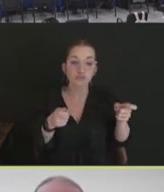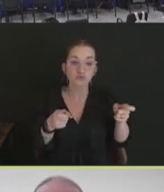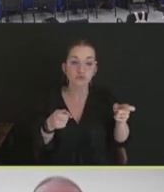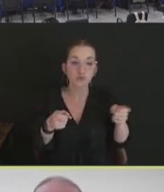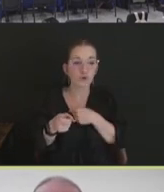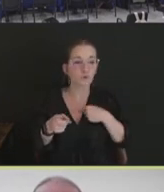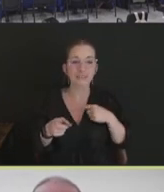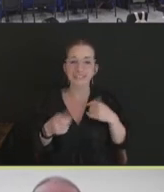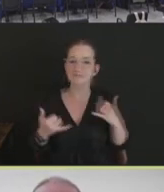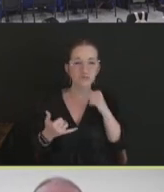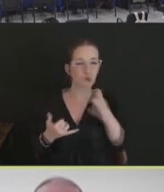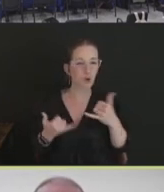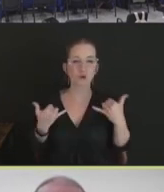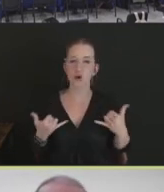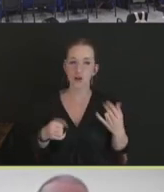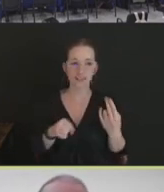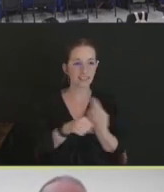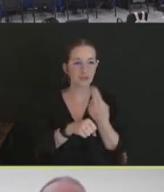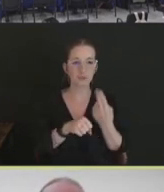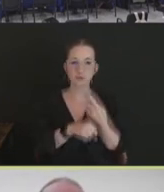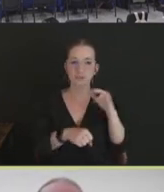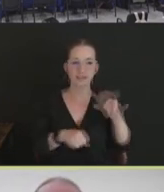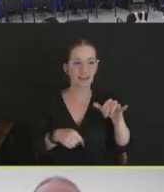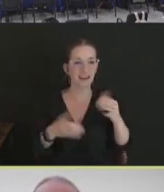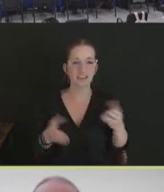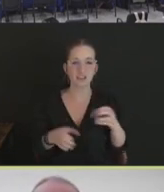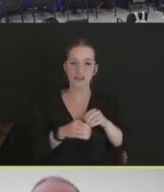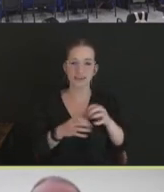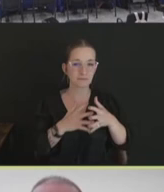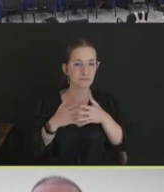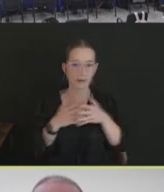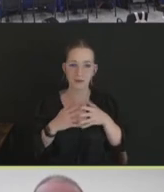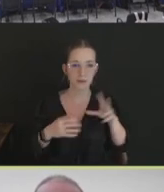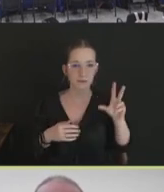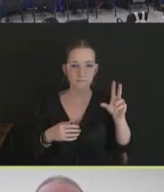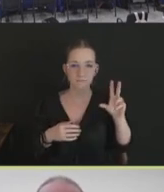pathogenic avian influenza in the United States, but we do license these biologics